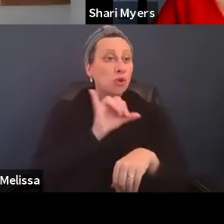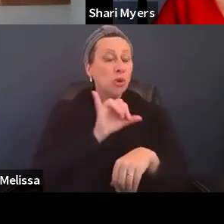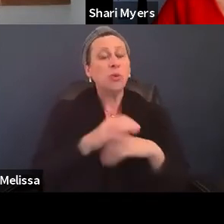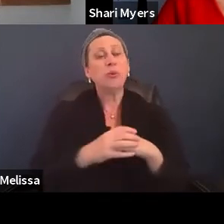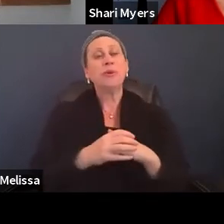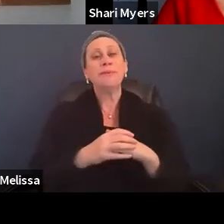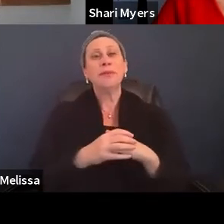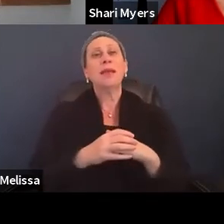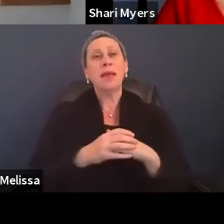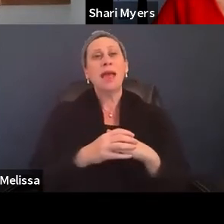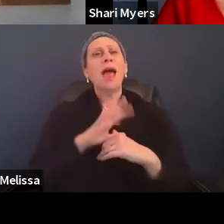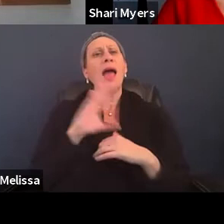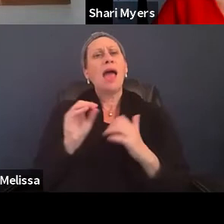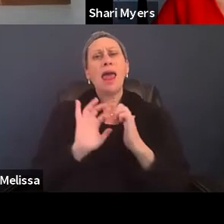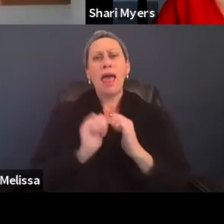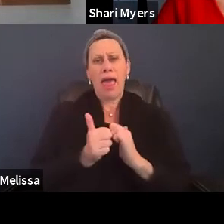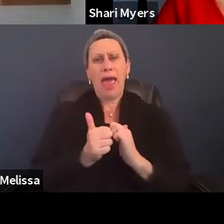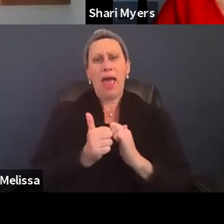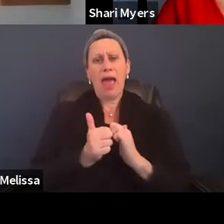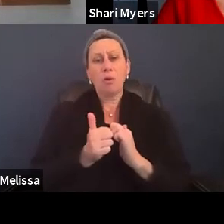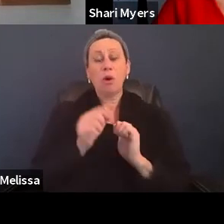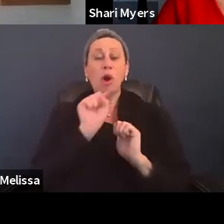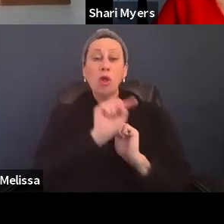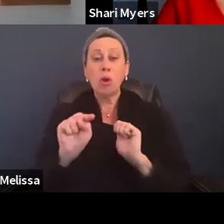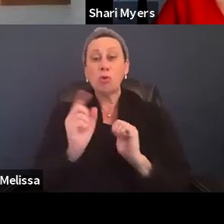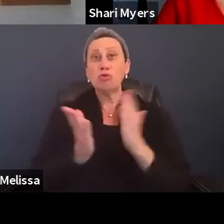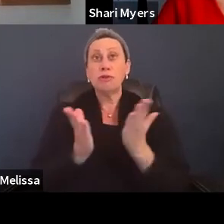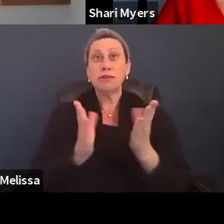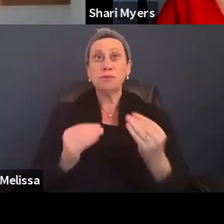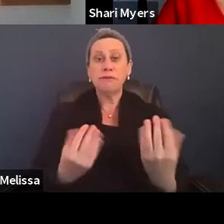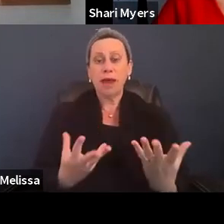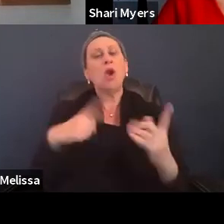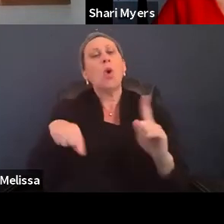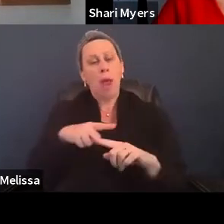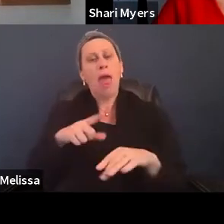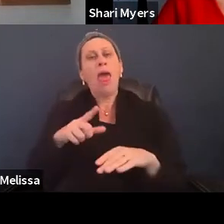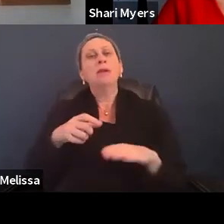and how are those services provided when a shelter is actually stood up?